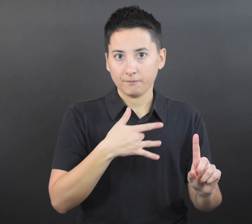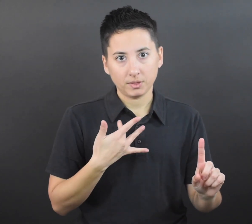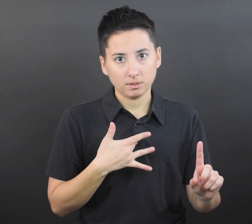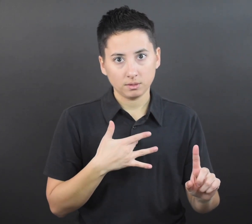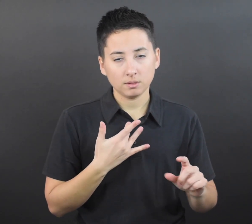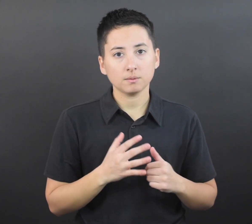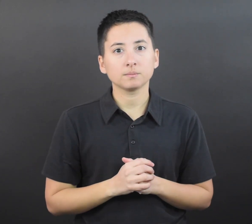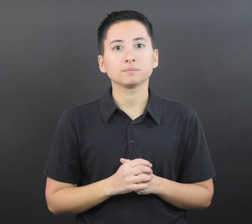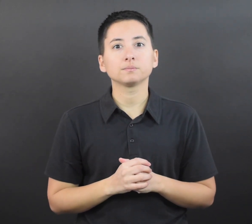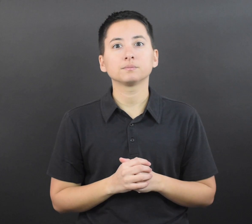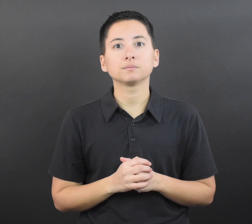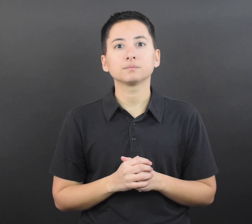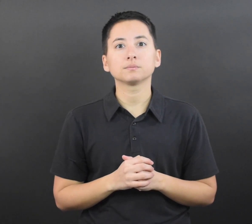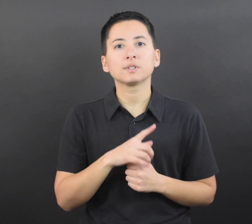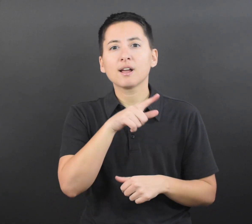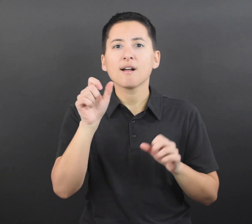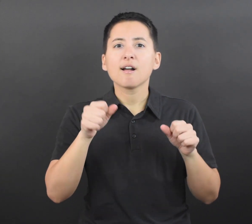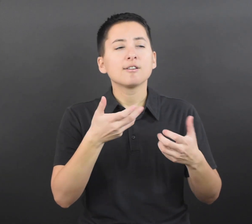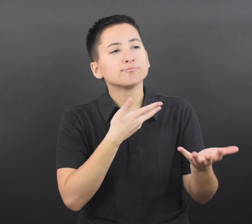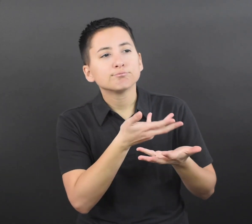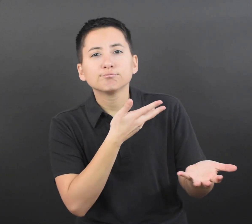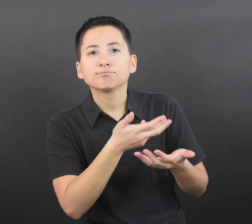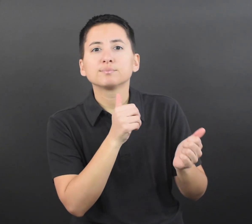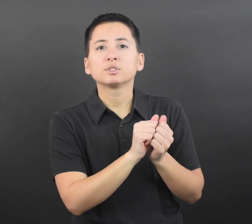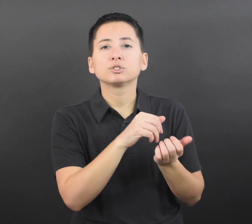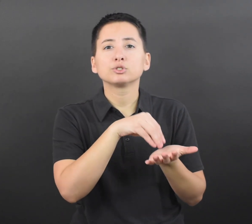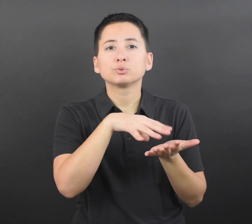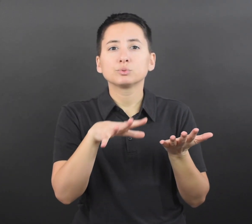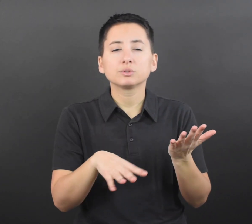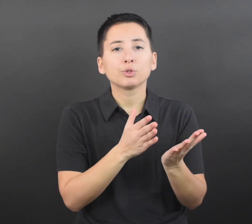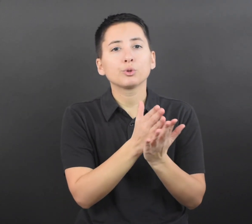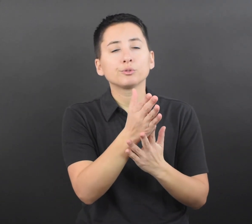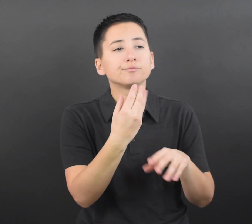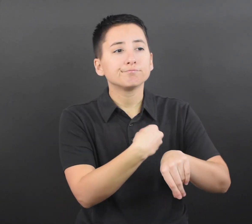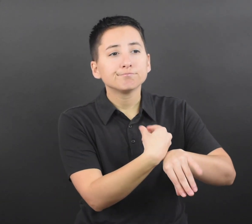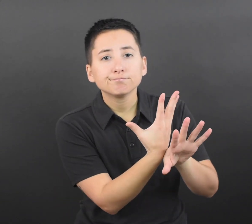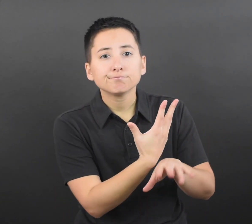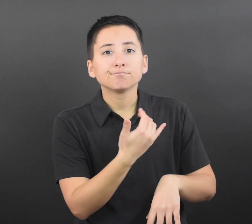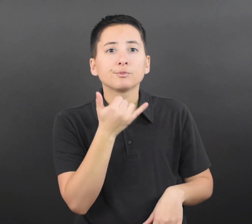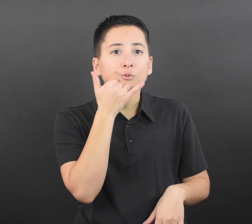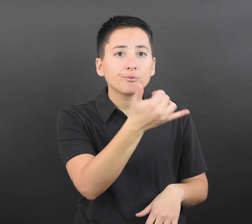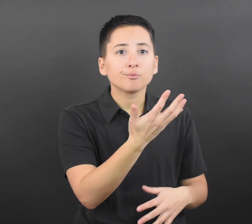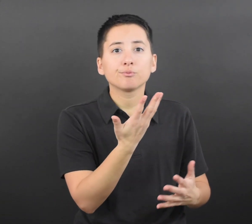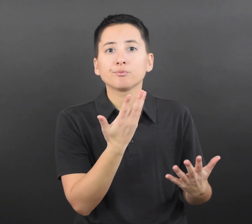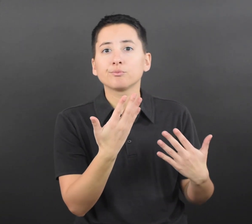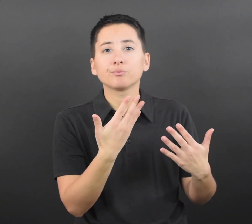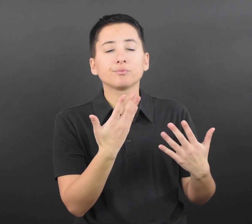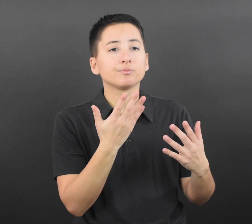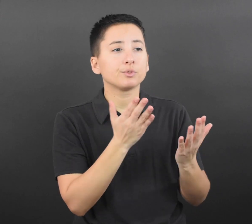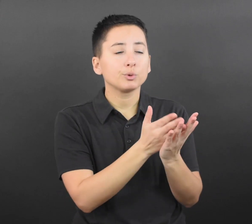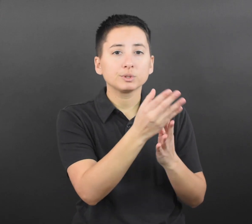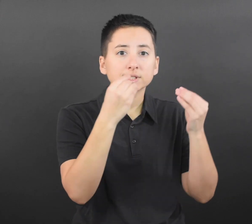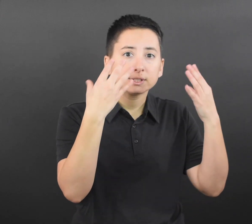depending on how well they feel. They can engage with other students, teachers, or sta!